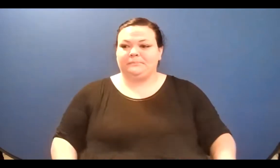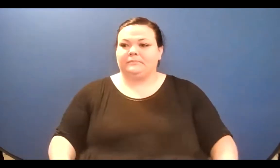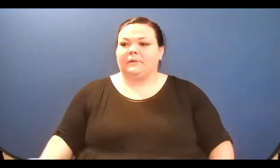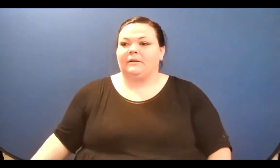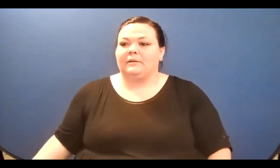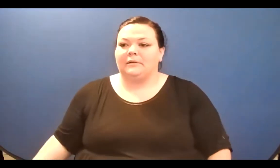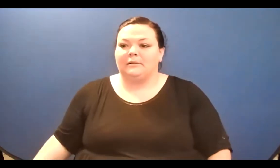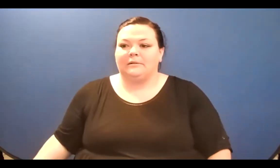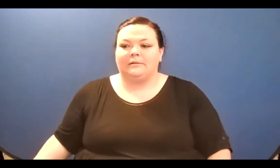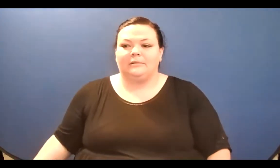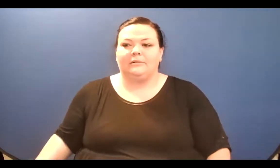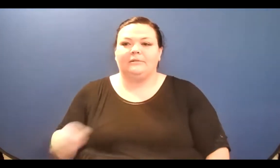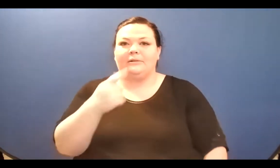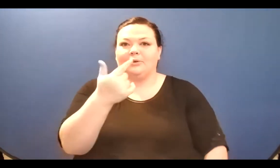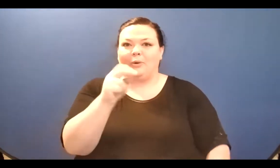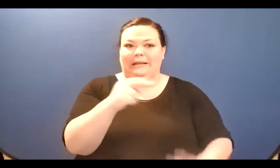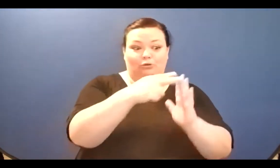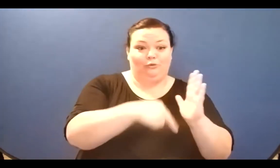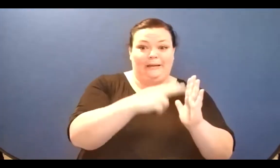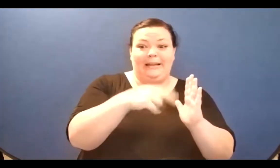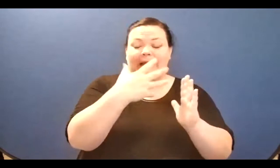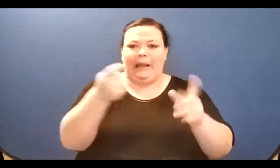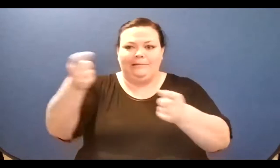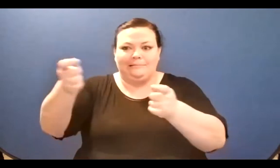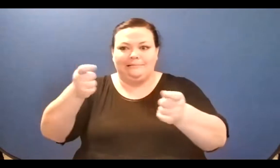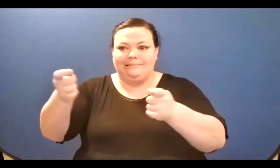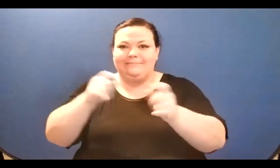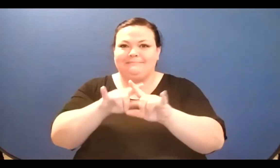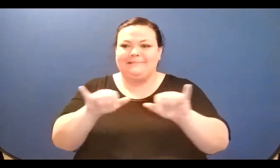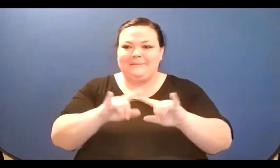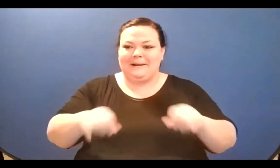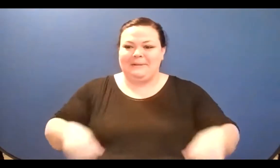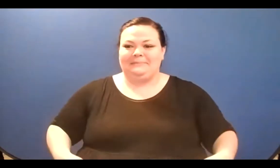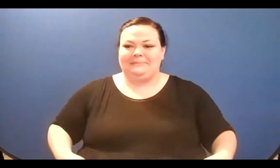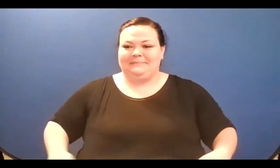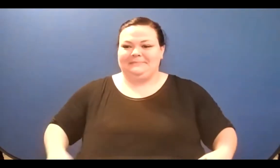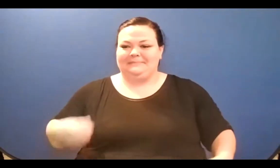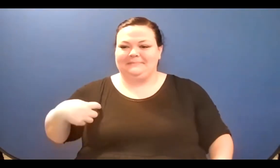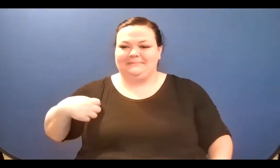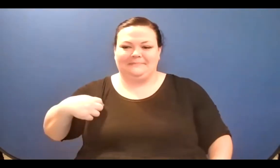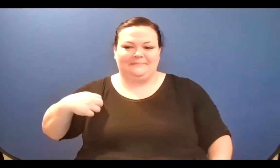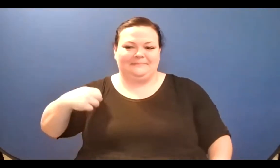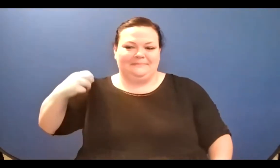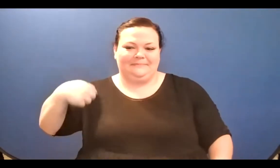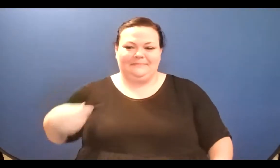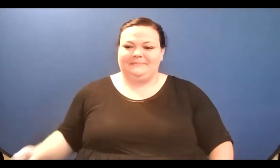and desire. It will amount to something/ I was told, and I was told to hold fast to decency,/